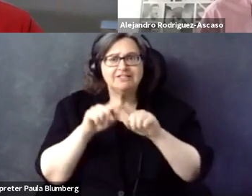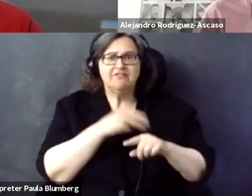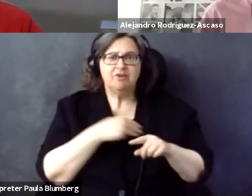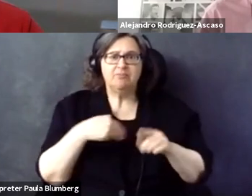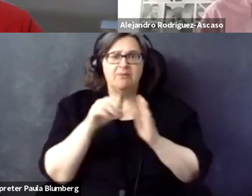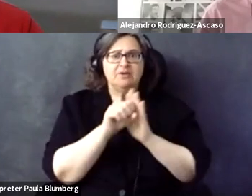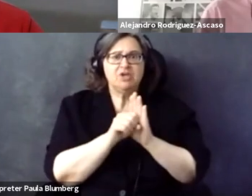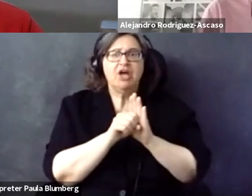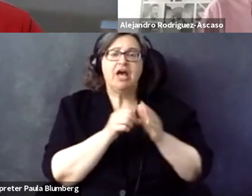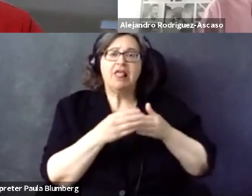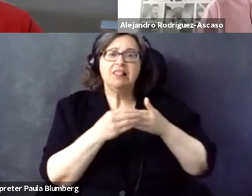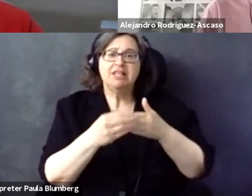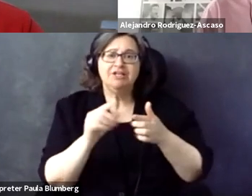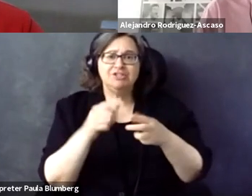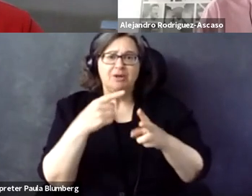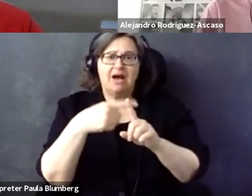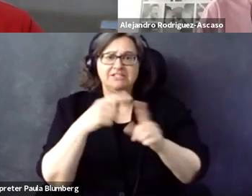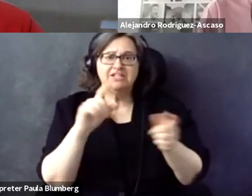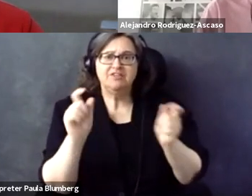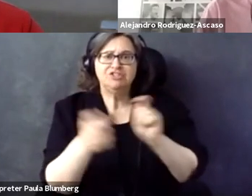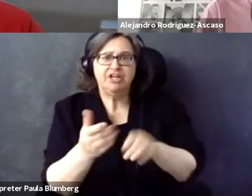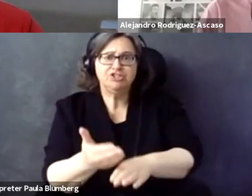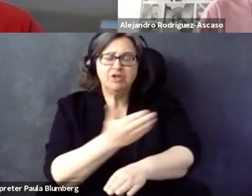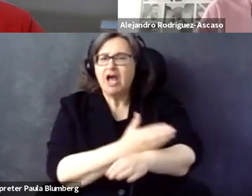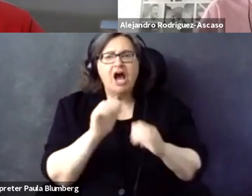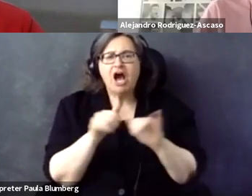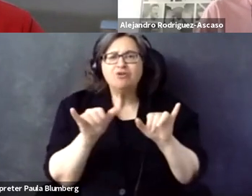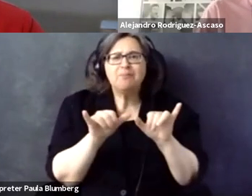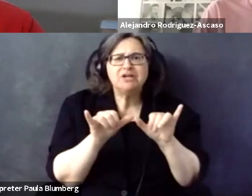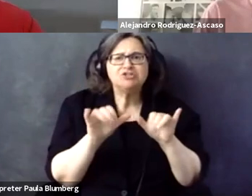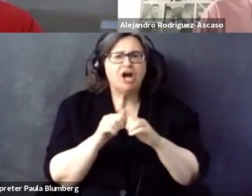monitor progress and show that the resources being invested across the different member states are actually leading to positive change.